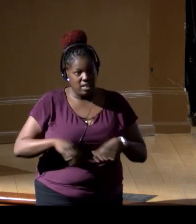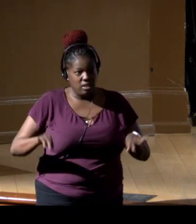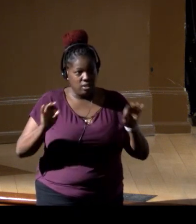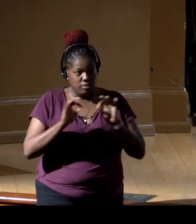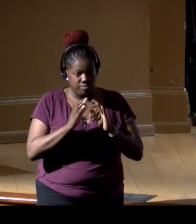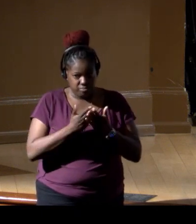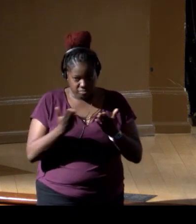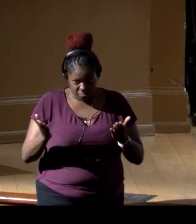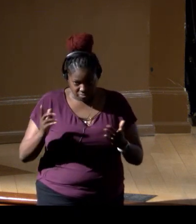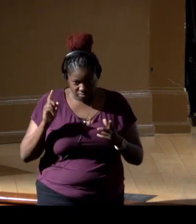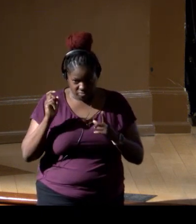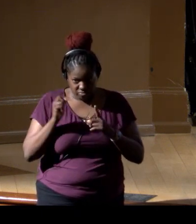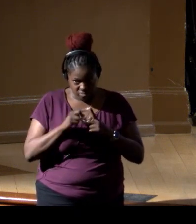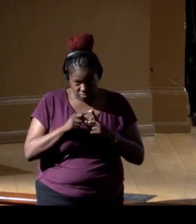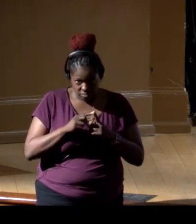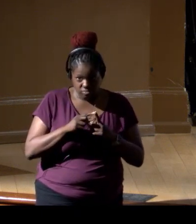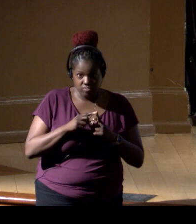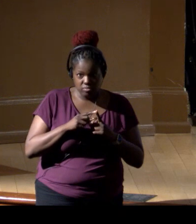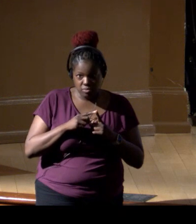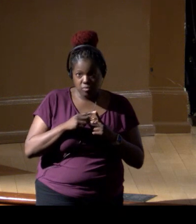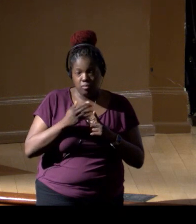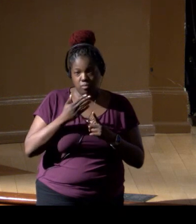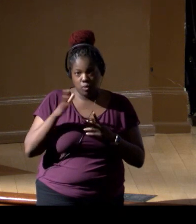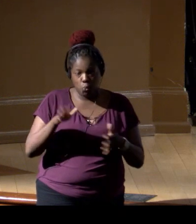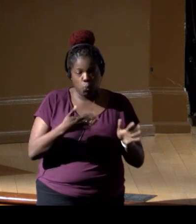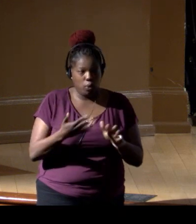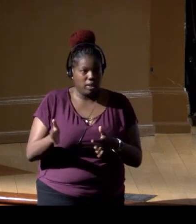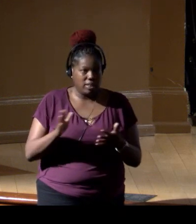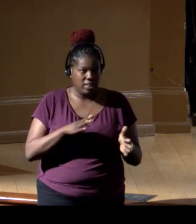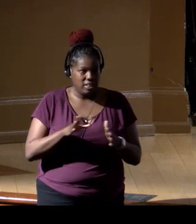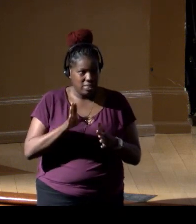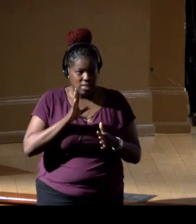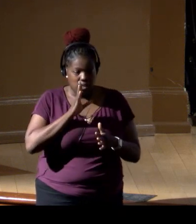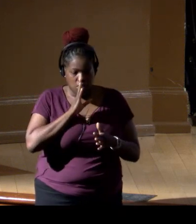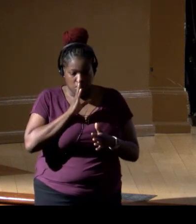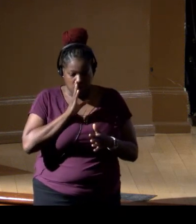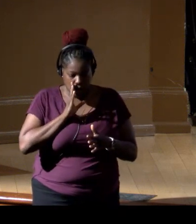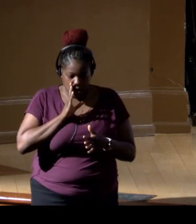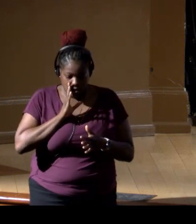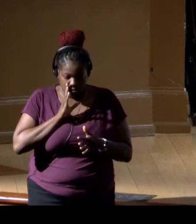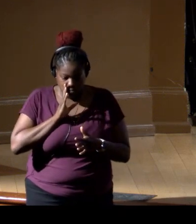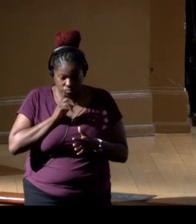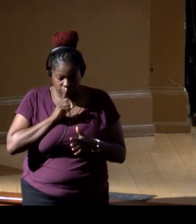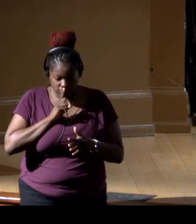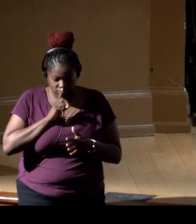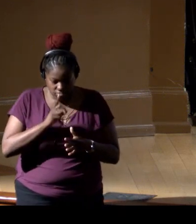Wind, you know, is a great example of one that cuts across, you know, several agencies,